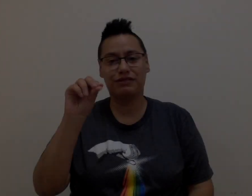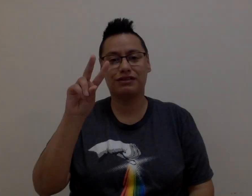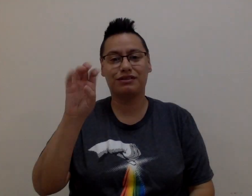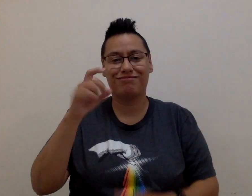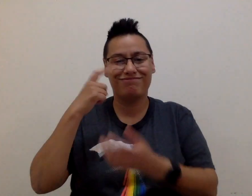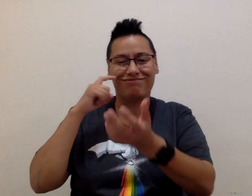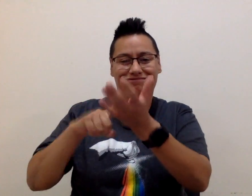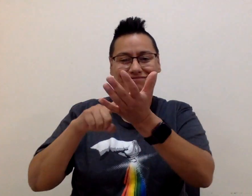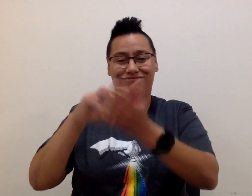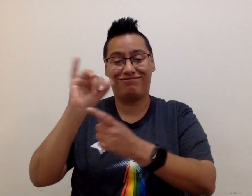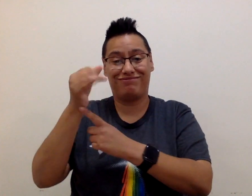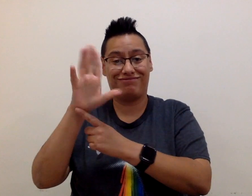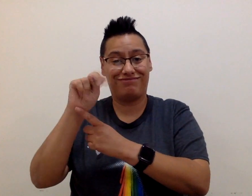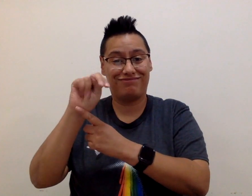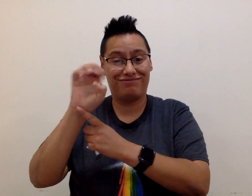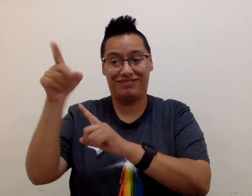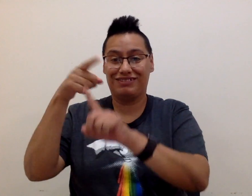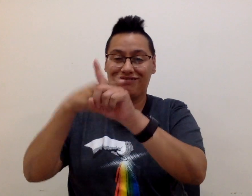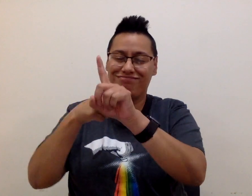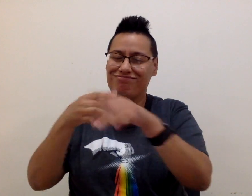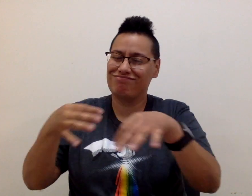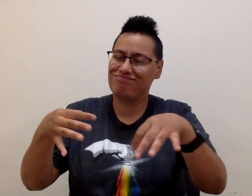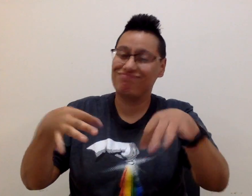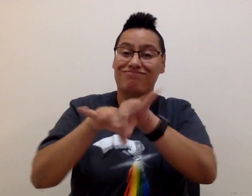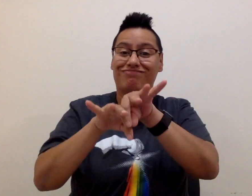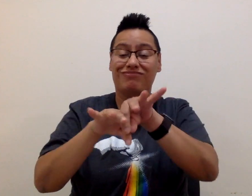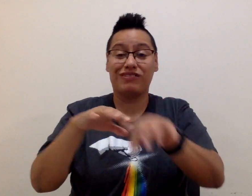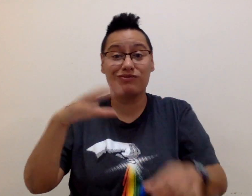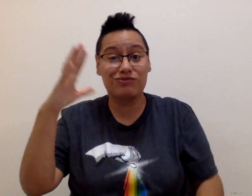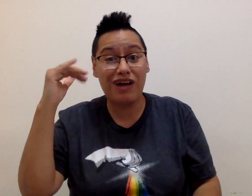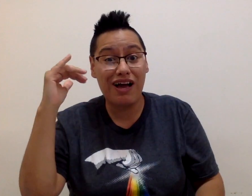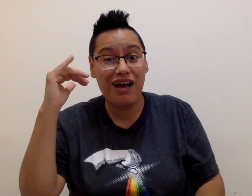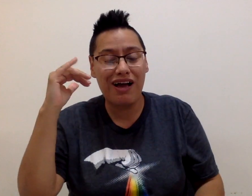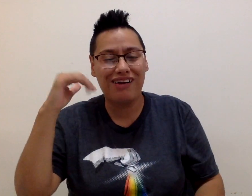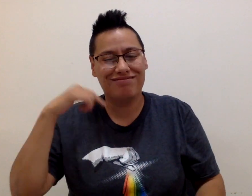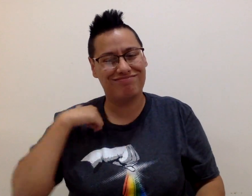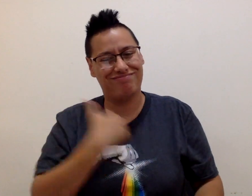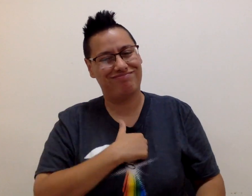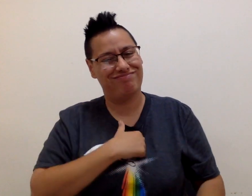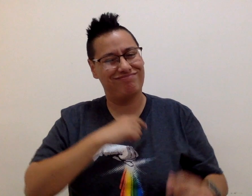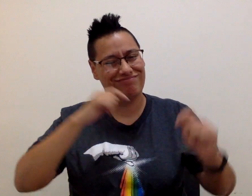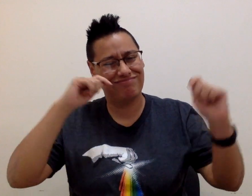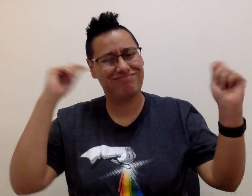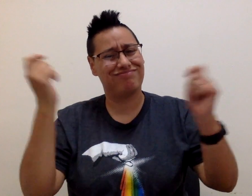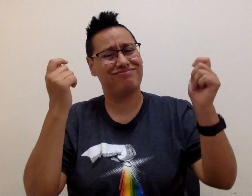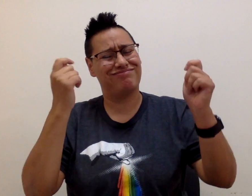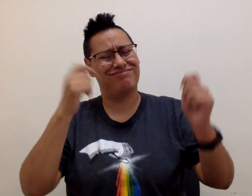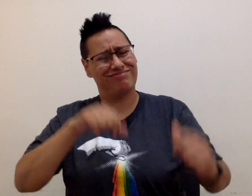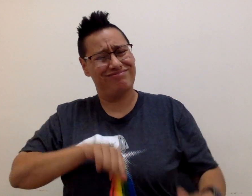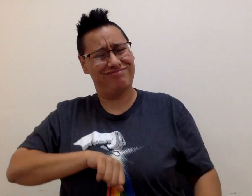DOVE recognizes the month of June is significant WHY?!? Pride Celebration!